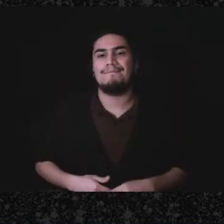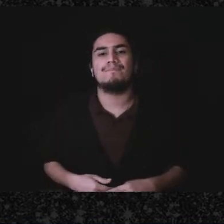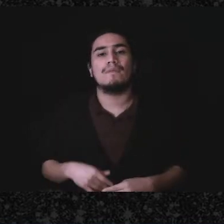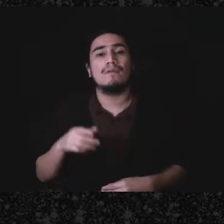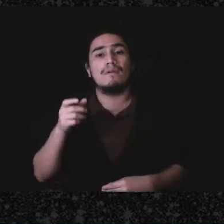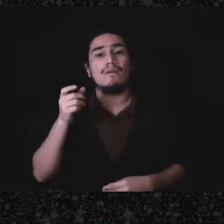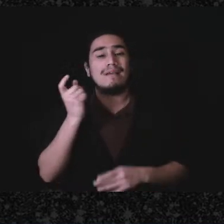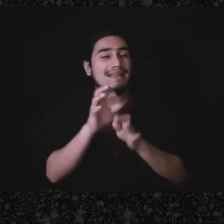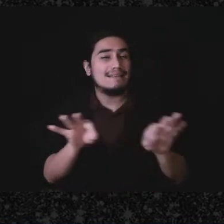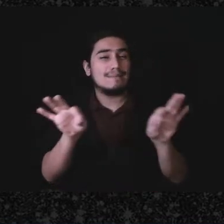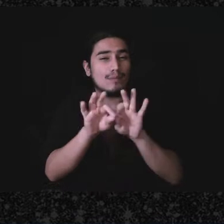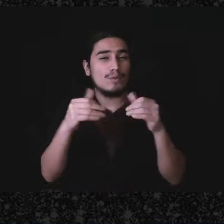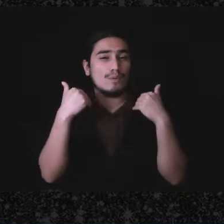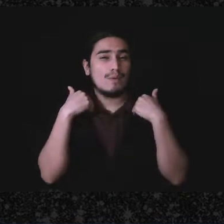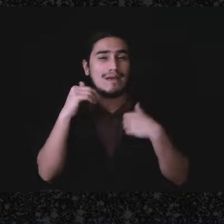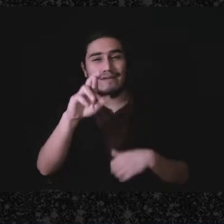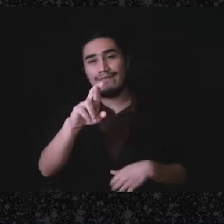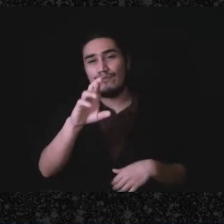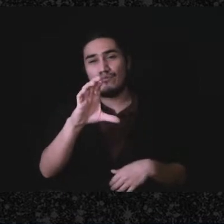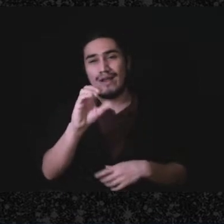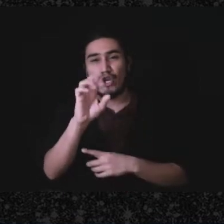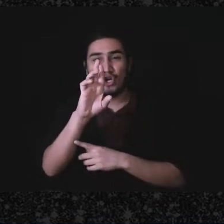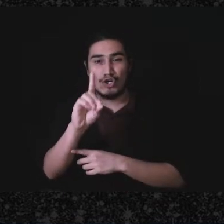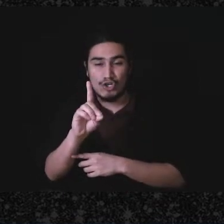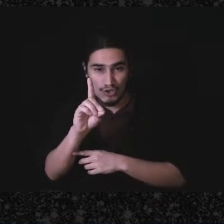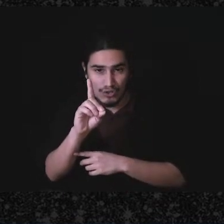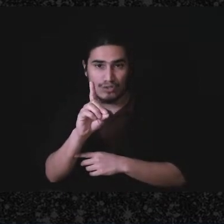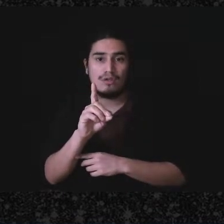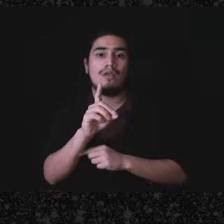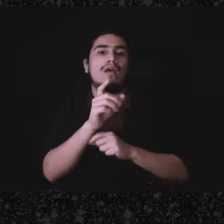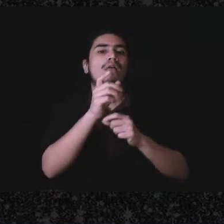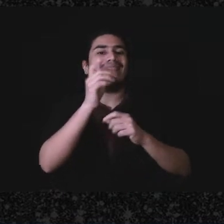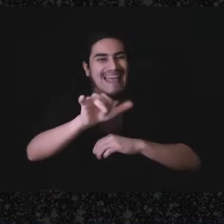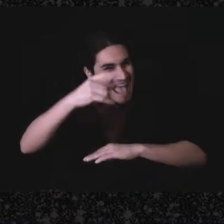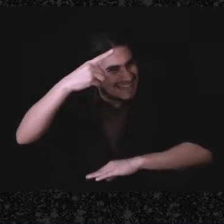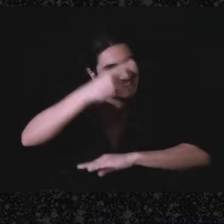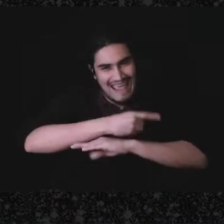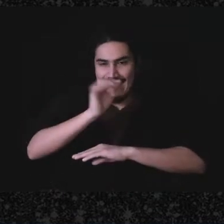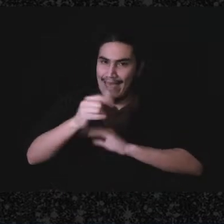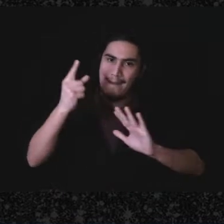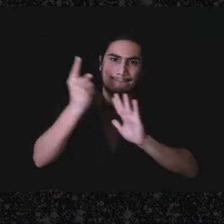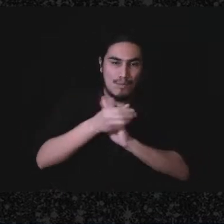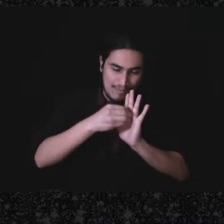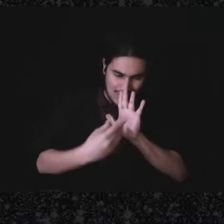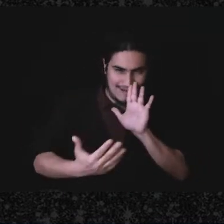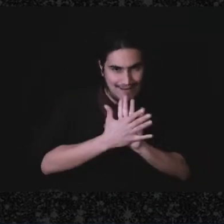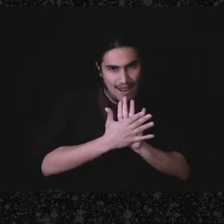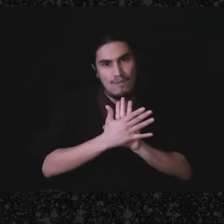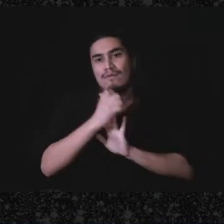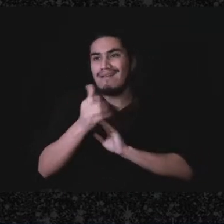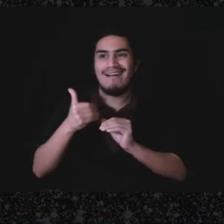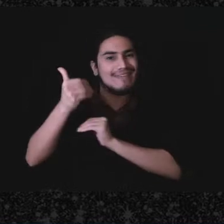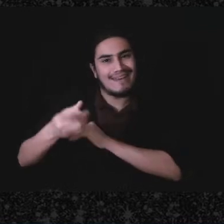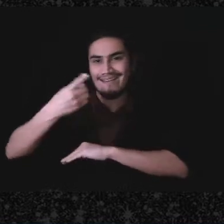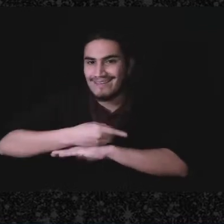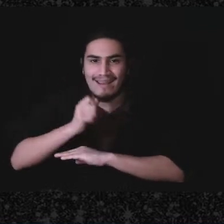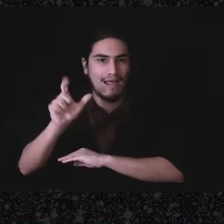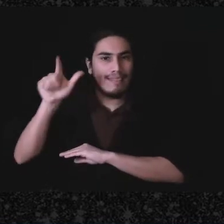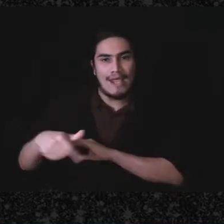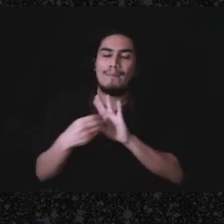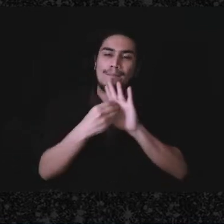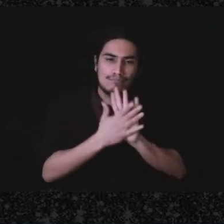records, not records that are made after the fact. You can recreate records using reasonable means,